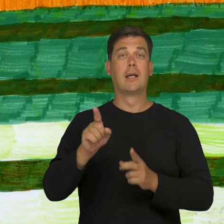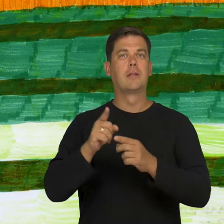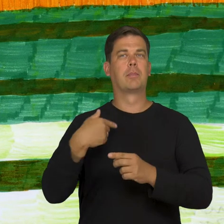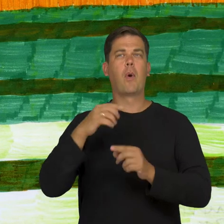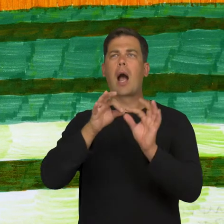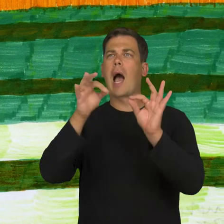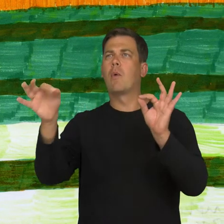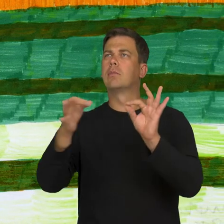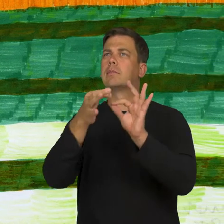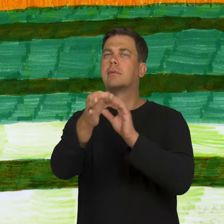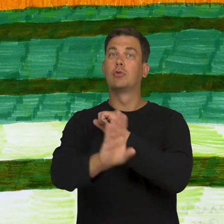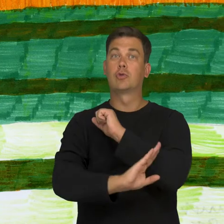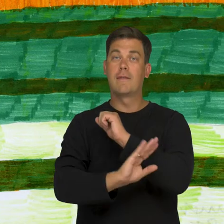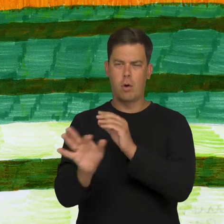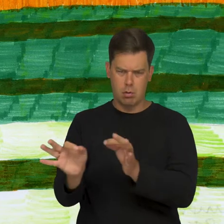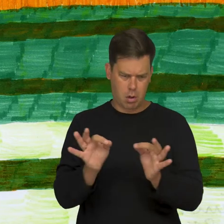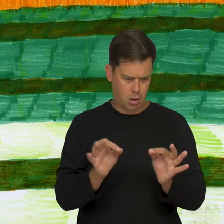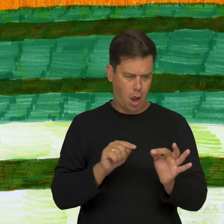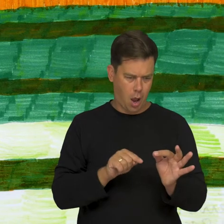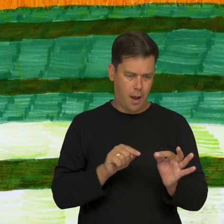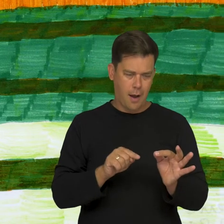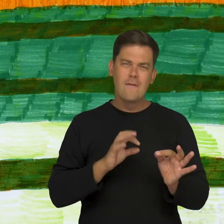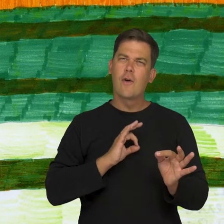I looked at the sticks from trees, which I store in a plastic box.